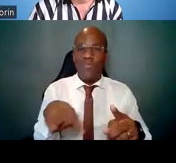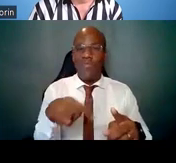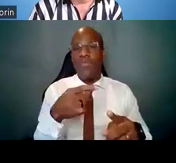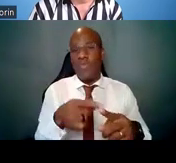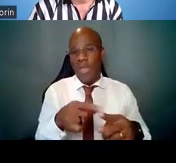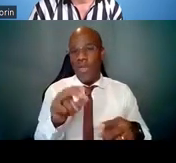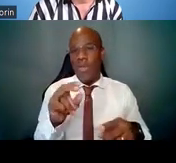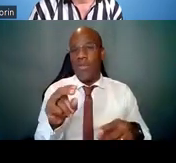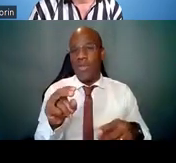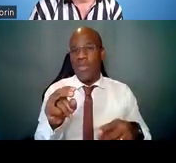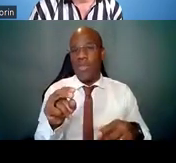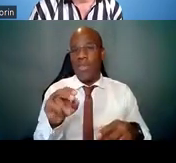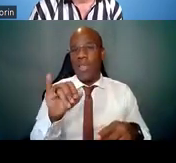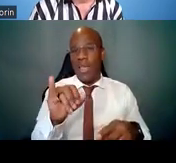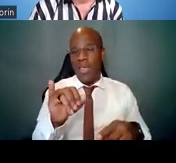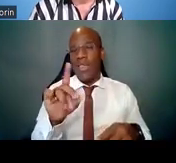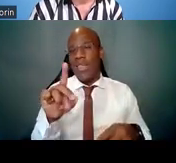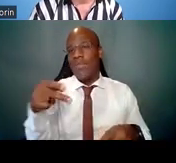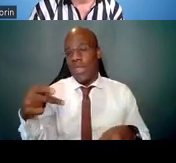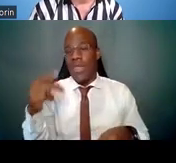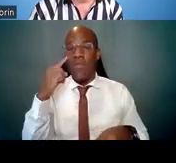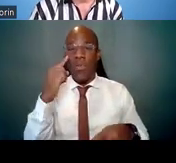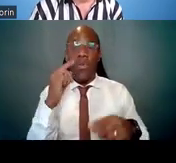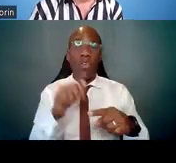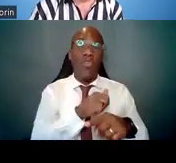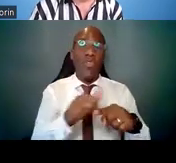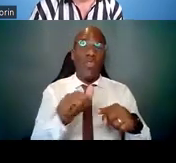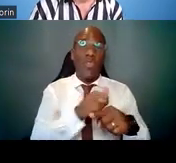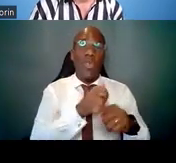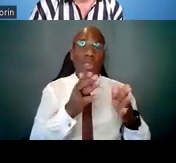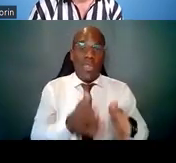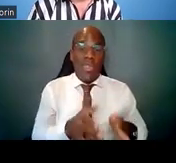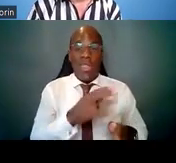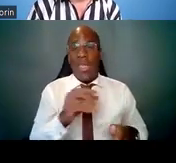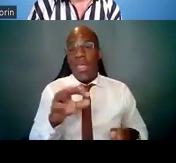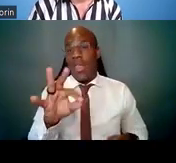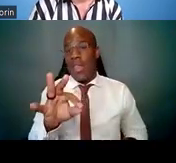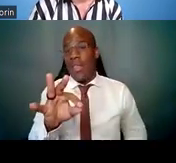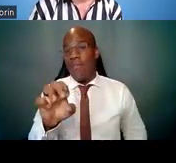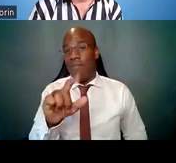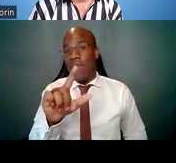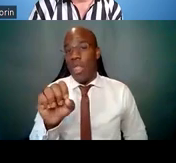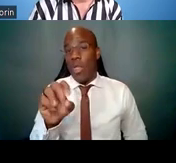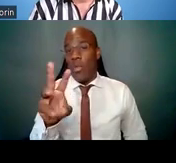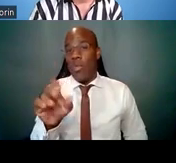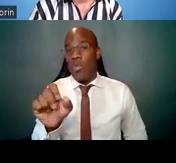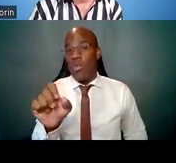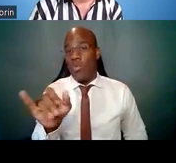So it's basically set up to help you identify those short,